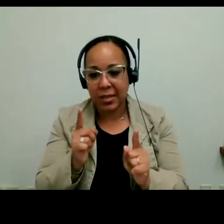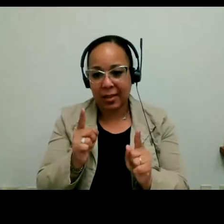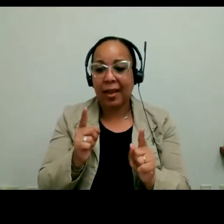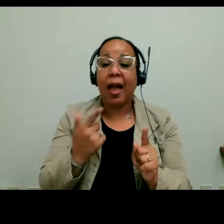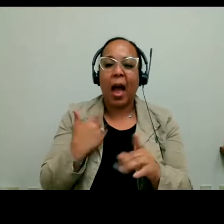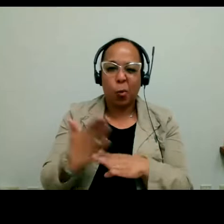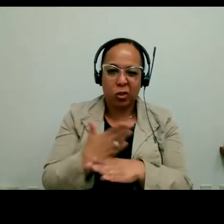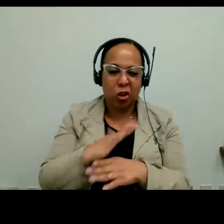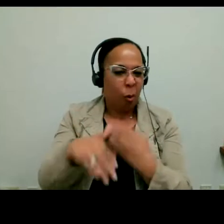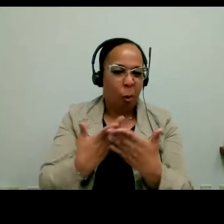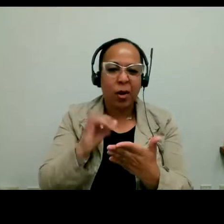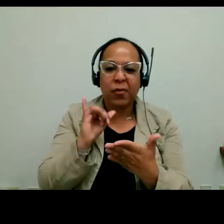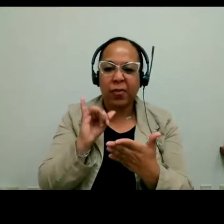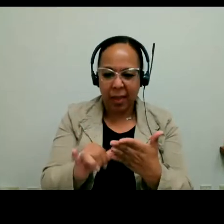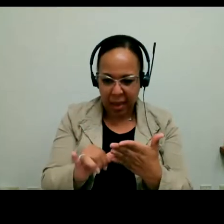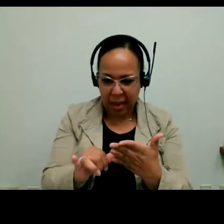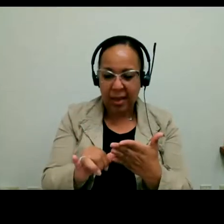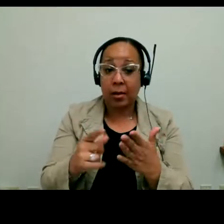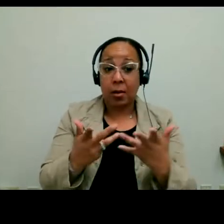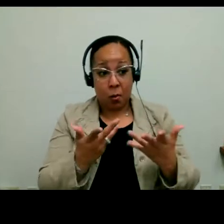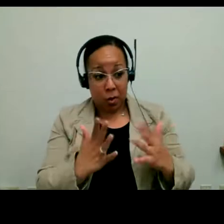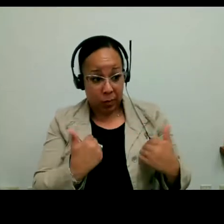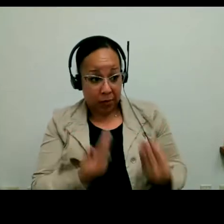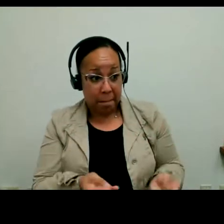Once we have more details. But the next few months will be focussed on